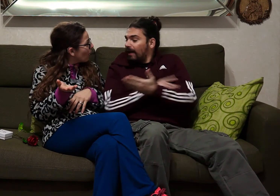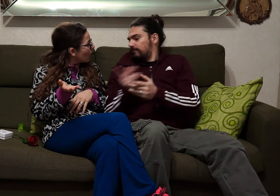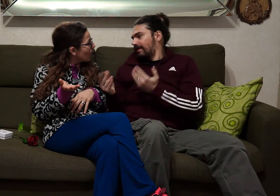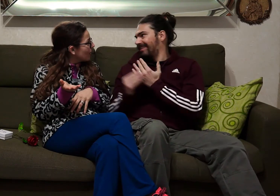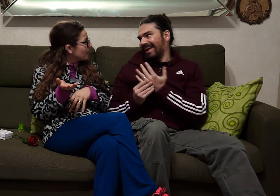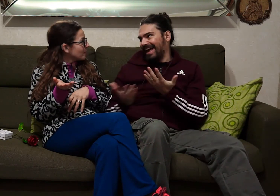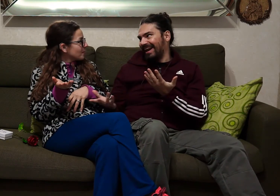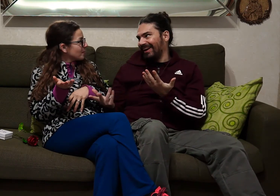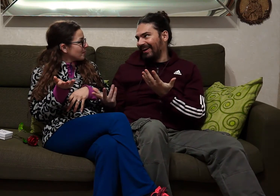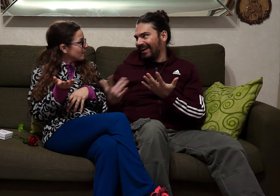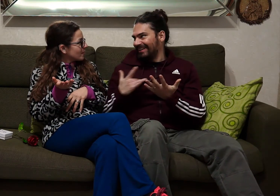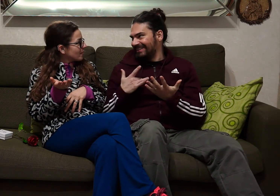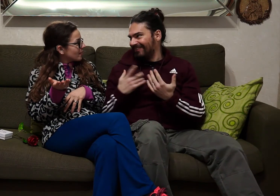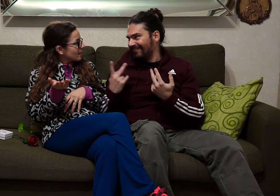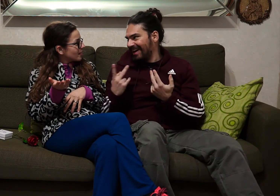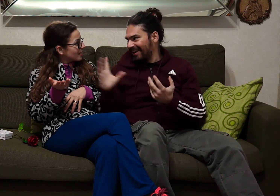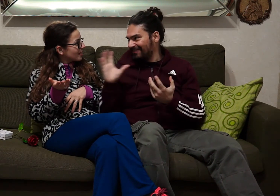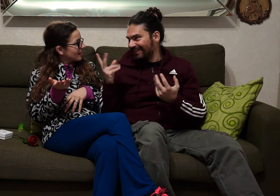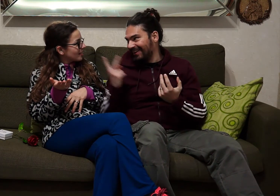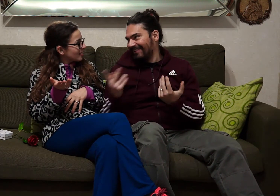but you have the ring, a real and romantic feeling ...